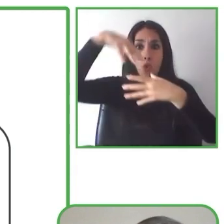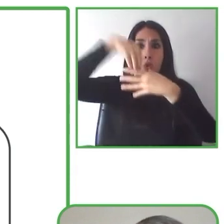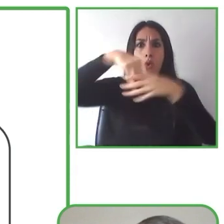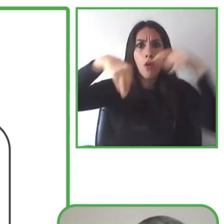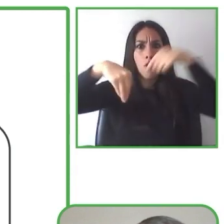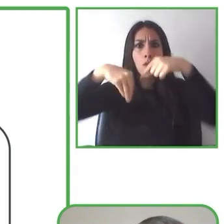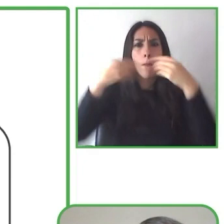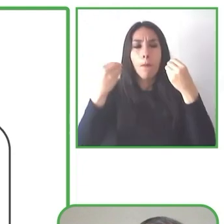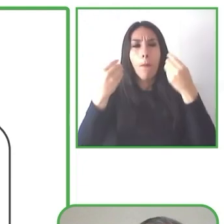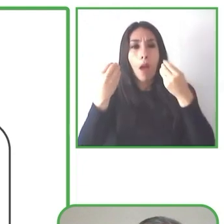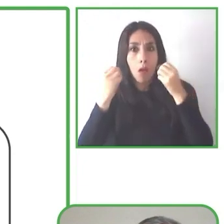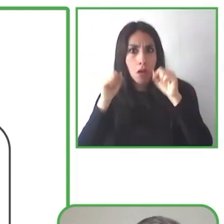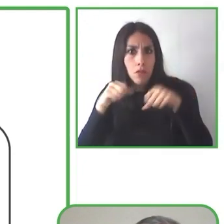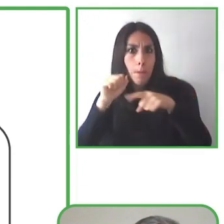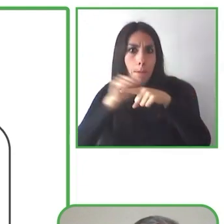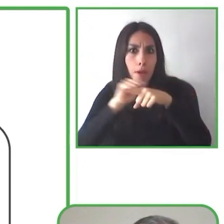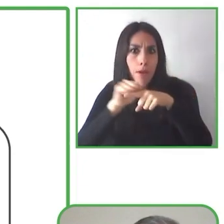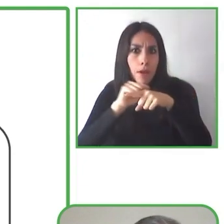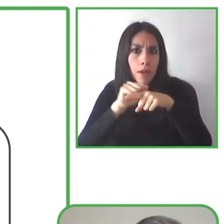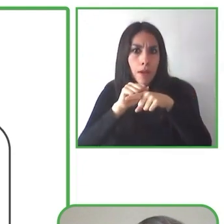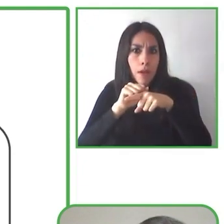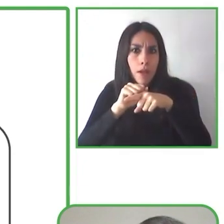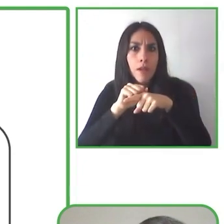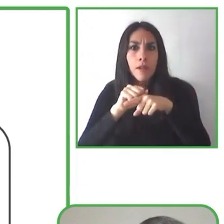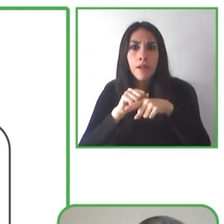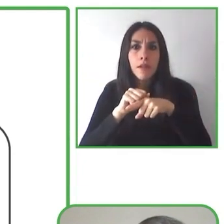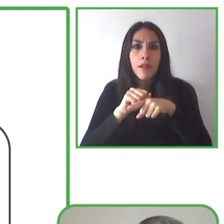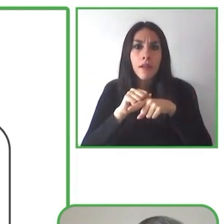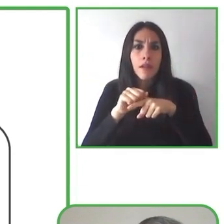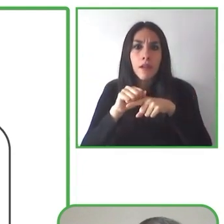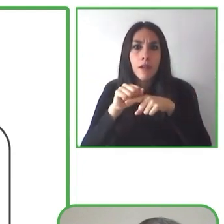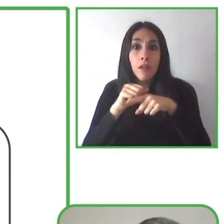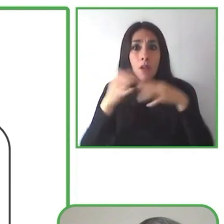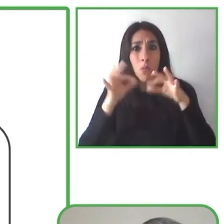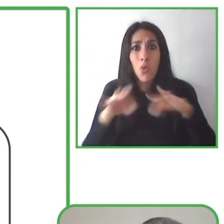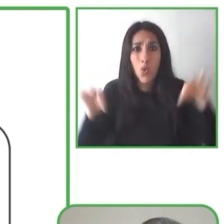our impact that we have on public policies and on cultural transformation.